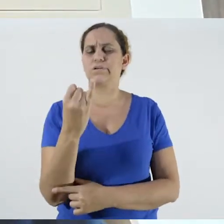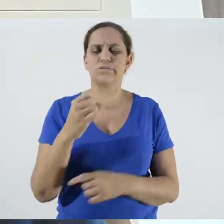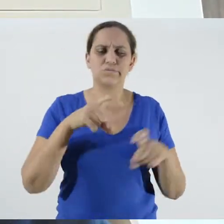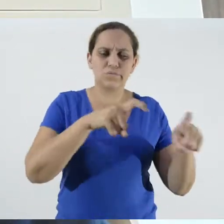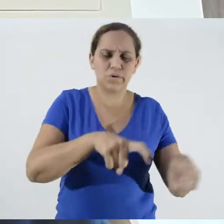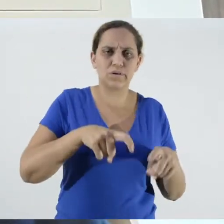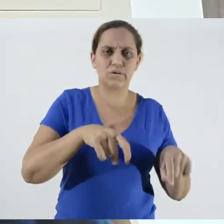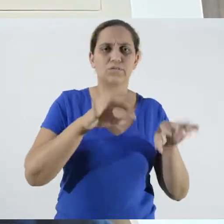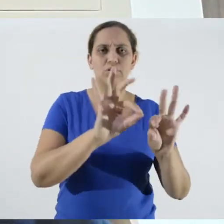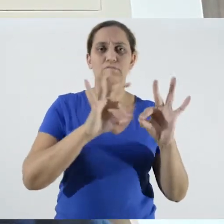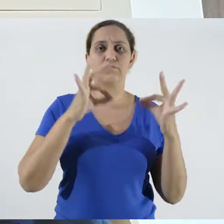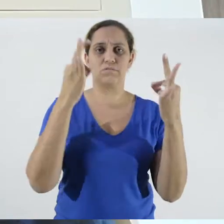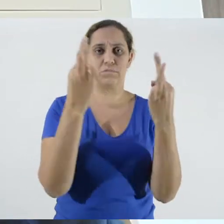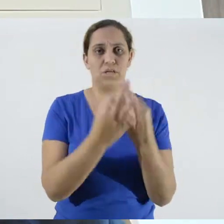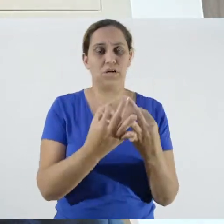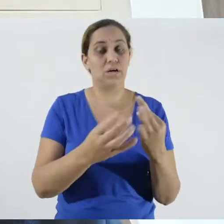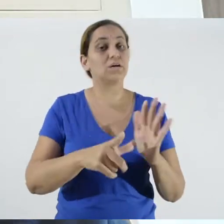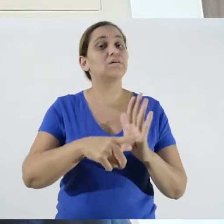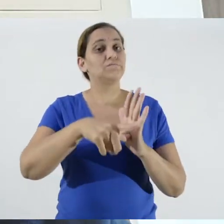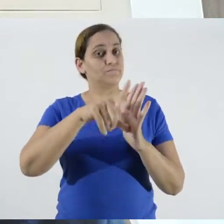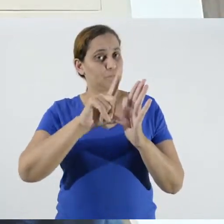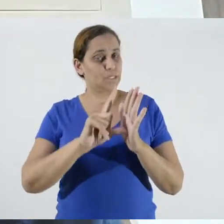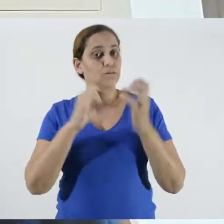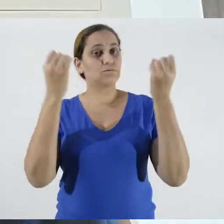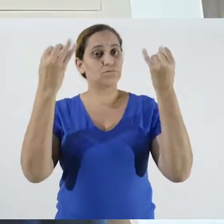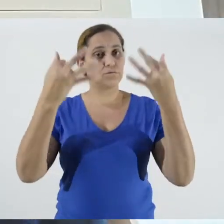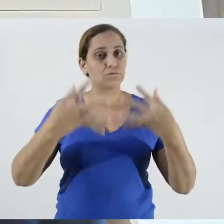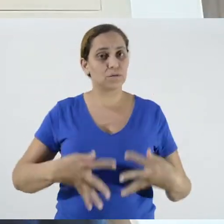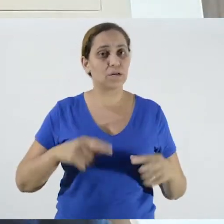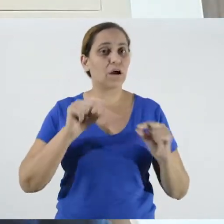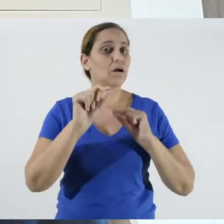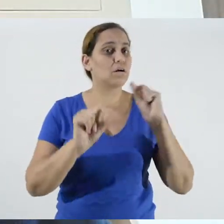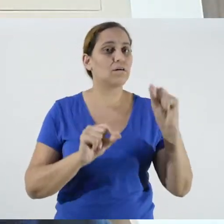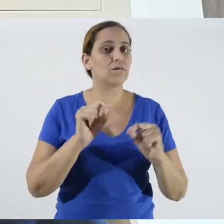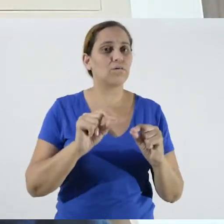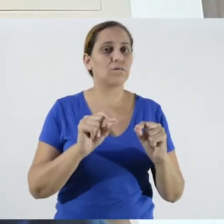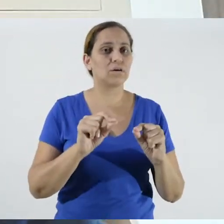First, I will talk a little about what family farming is. I think not all